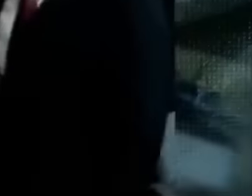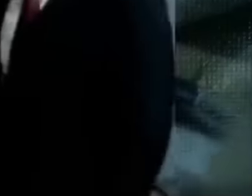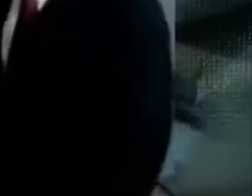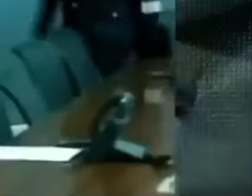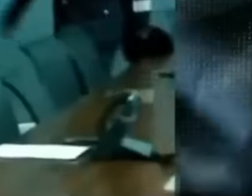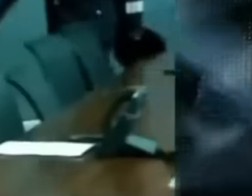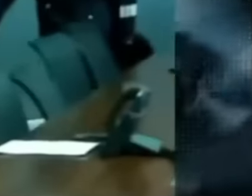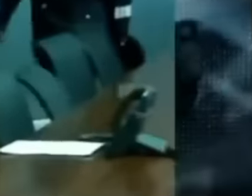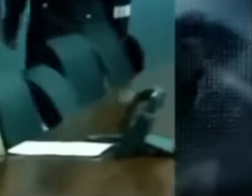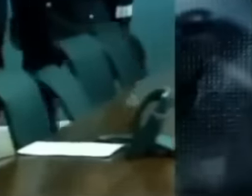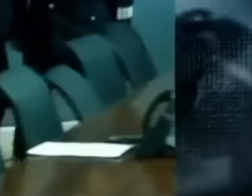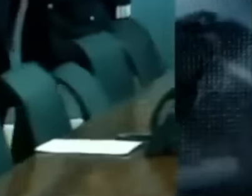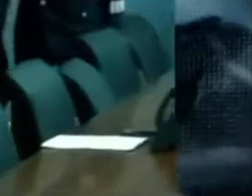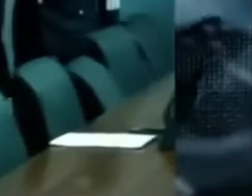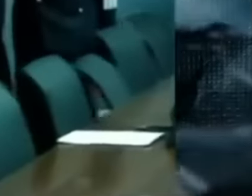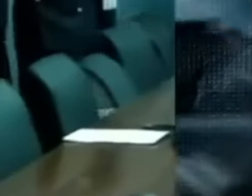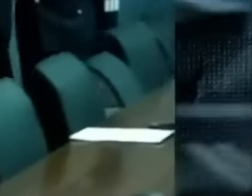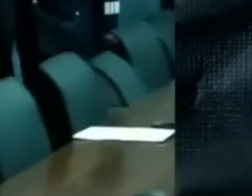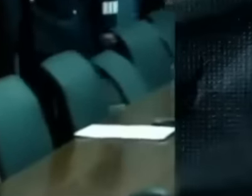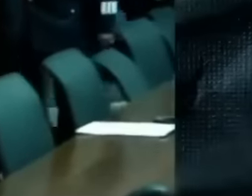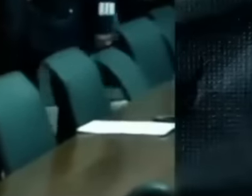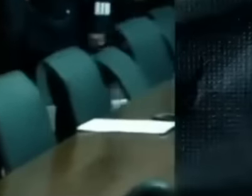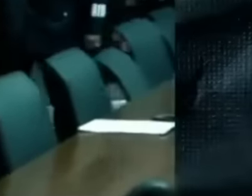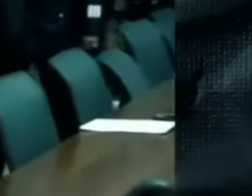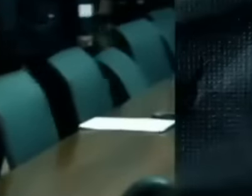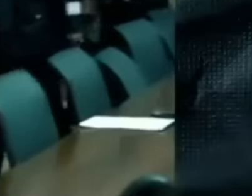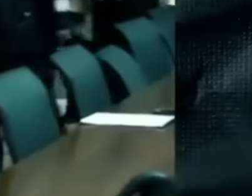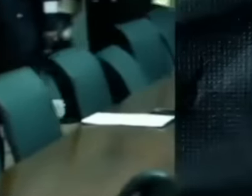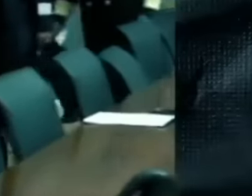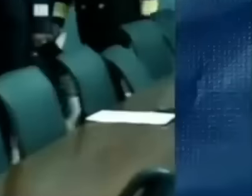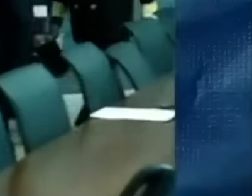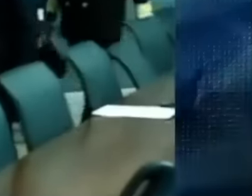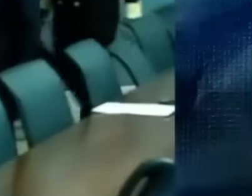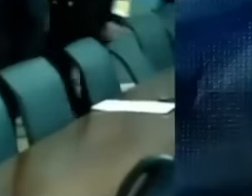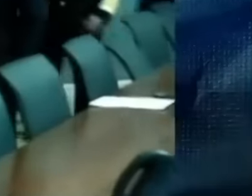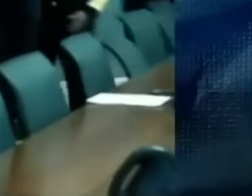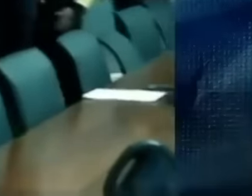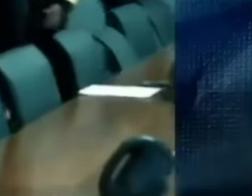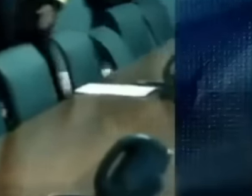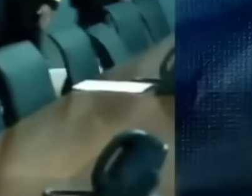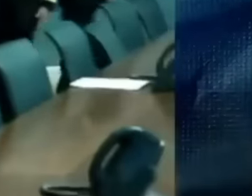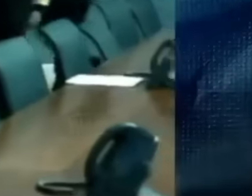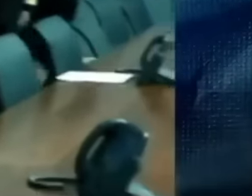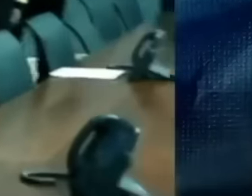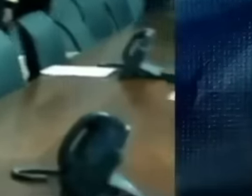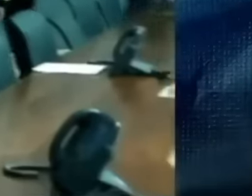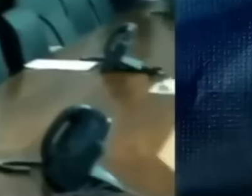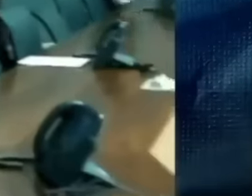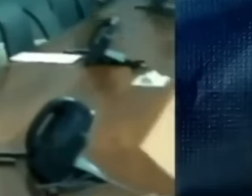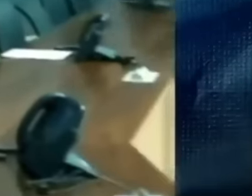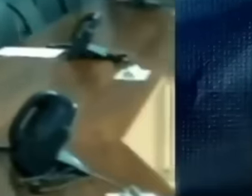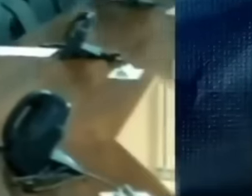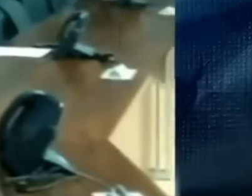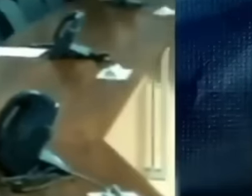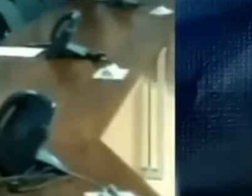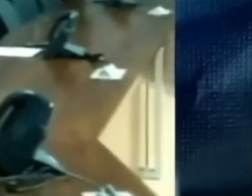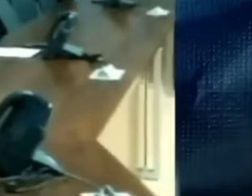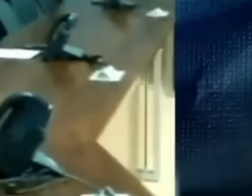When the DEA and other North American agencies were already investigating the super police officer of that six-year term for